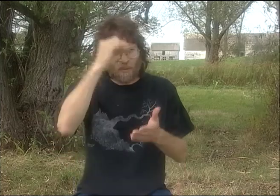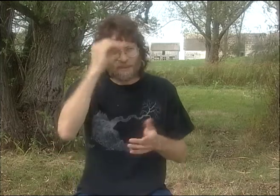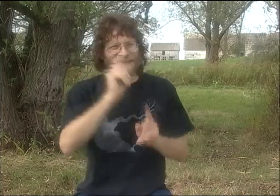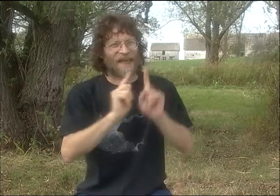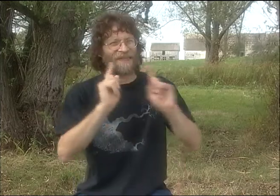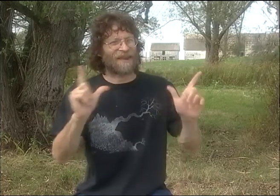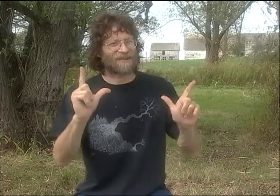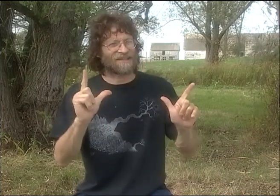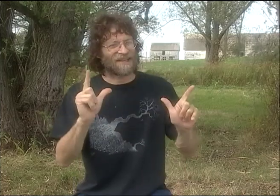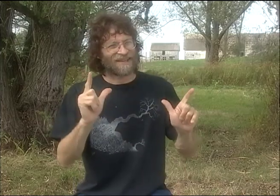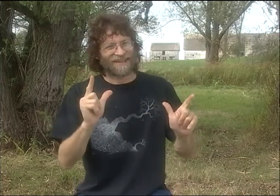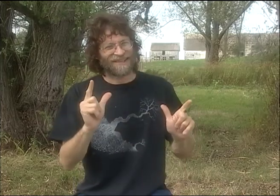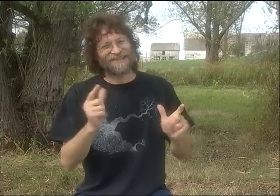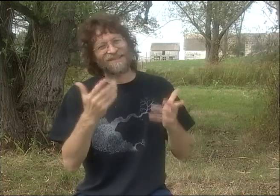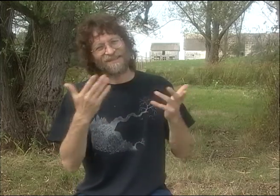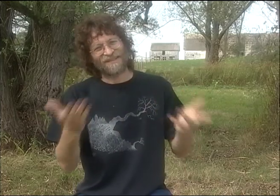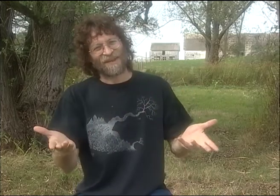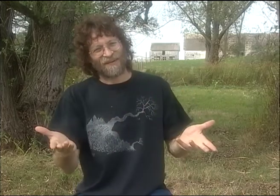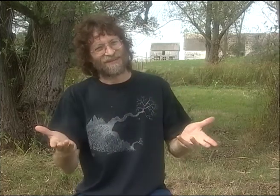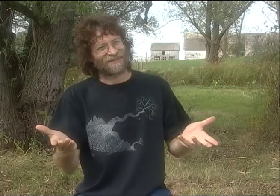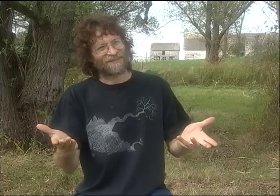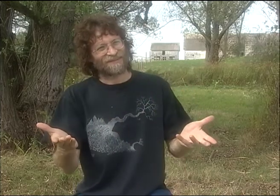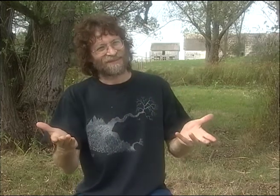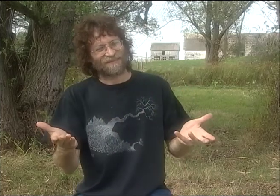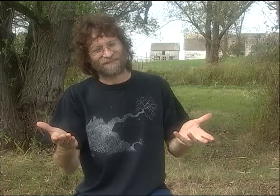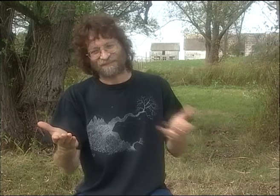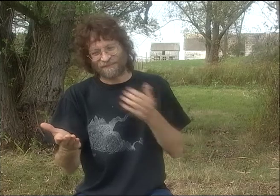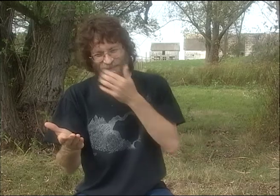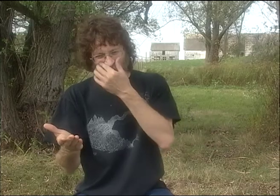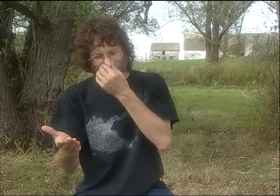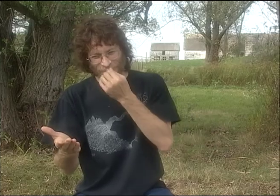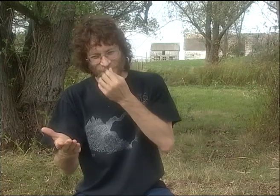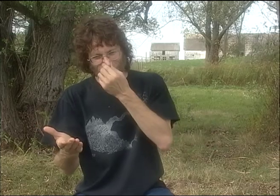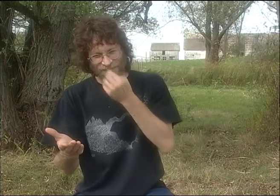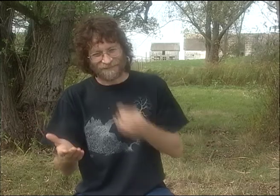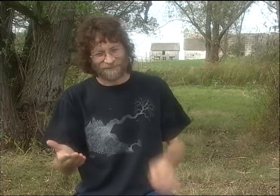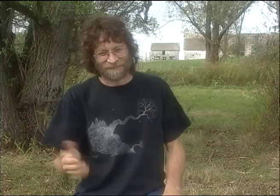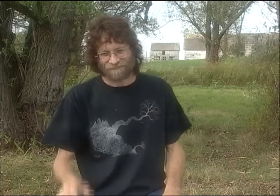AND I WAS JUST SO STRUCK BY THAT. I THOUGHT, "I'VE GOT TO LEARN SIGN. IT MAKES MORE SENSE."